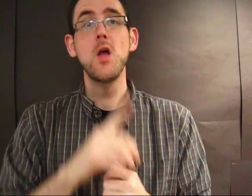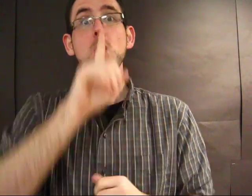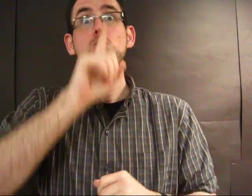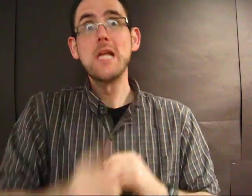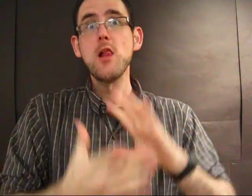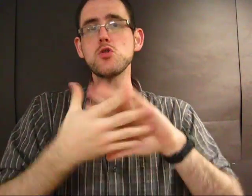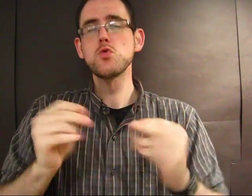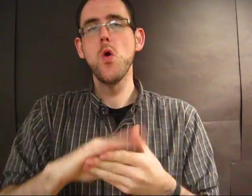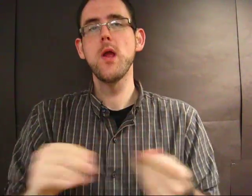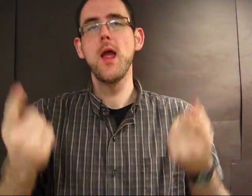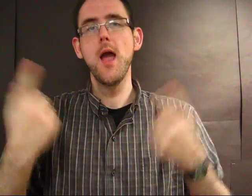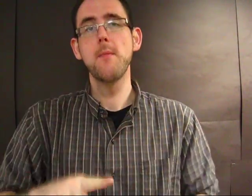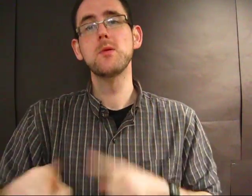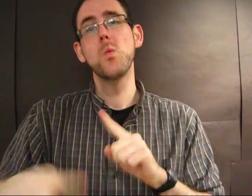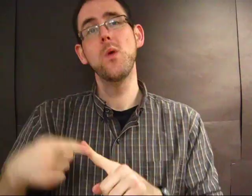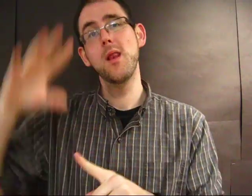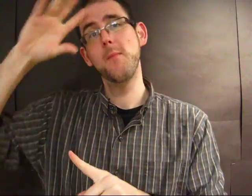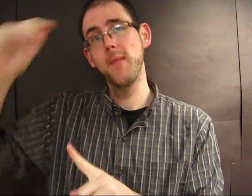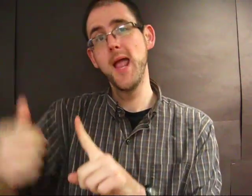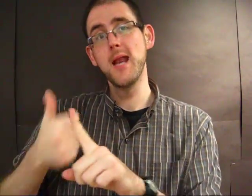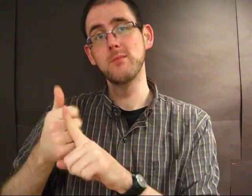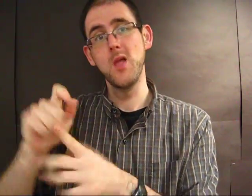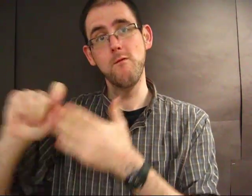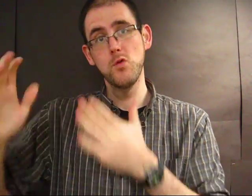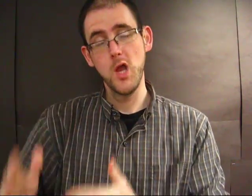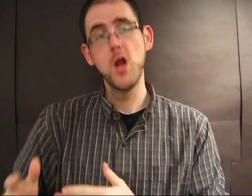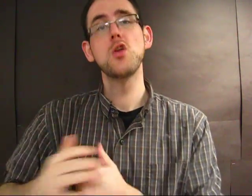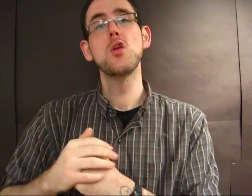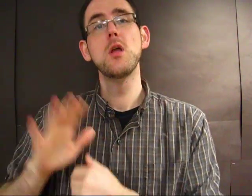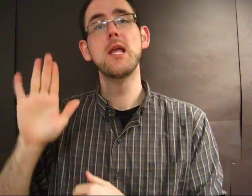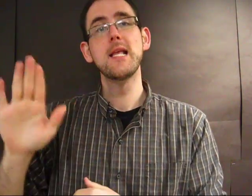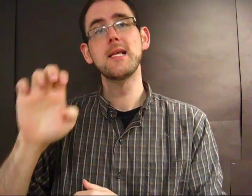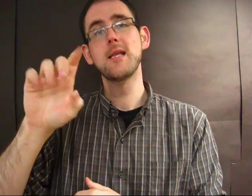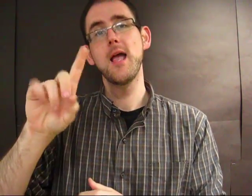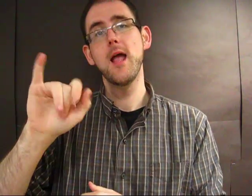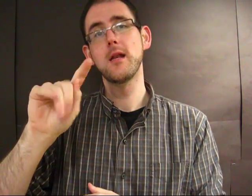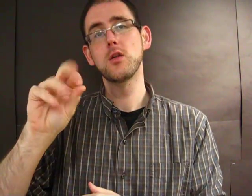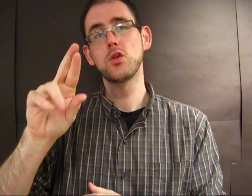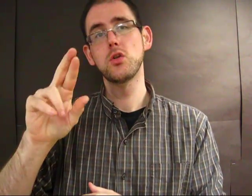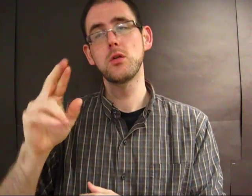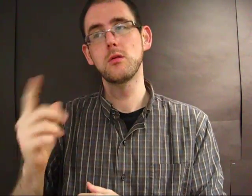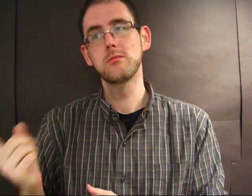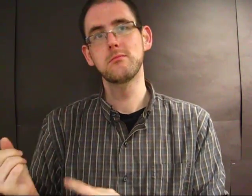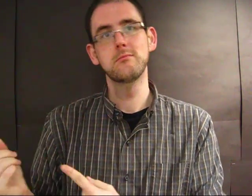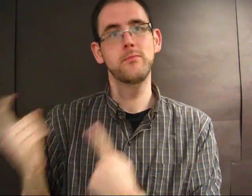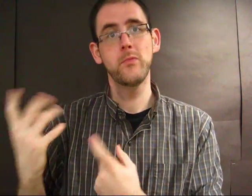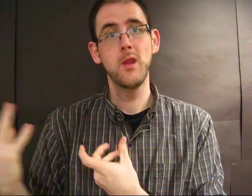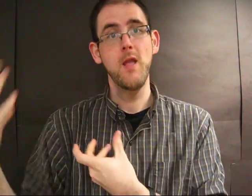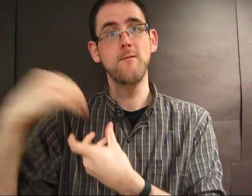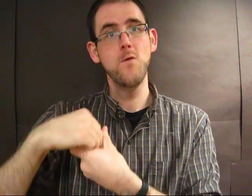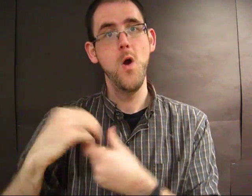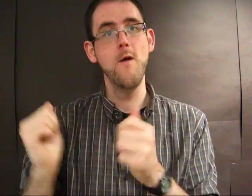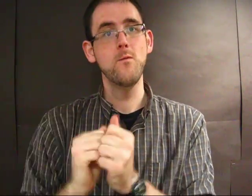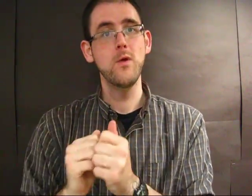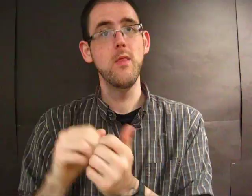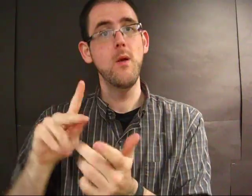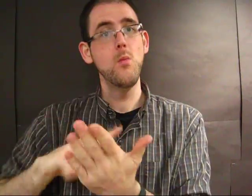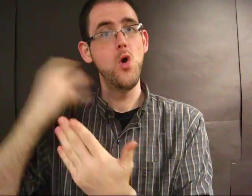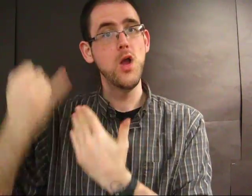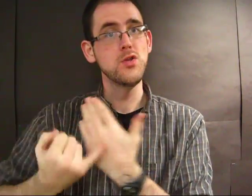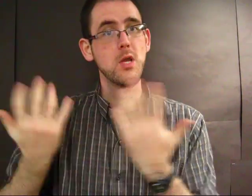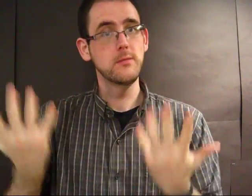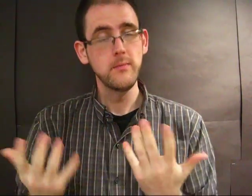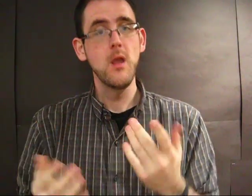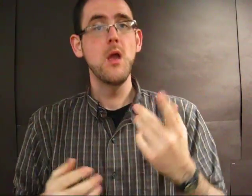The real story happens when this man is asked by his editor to work on a new project.